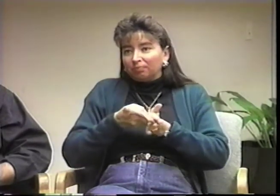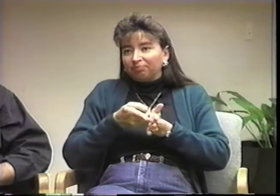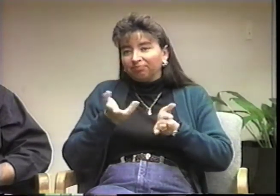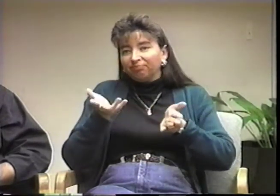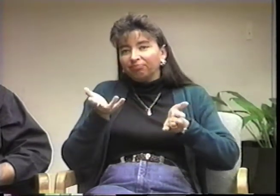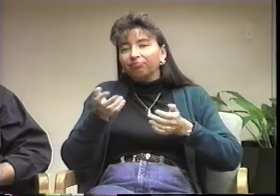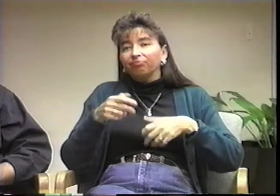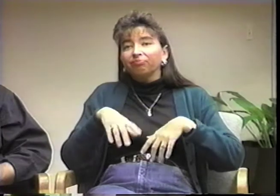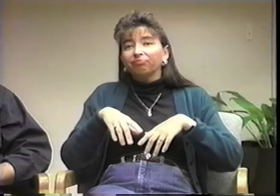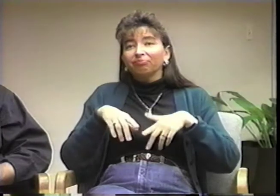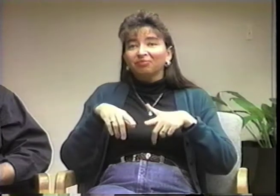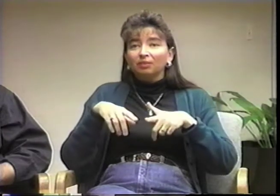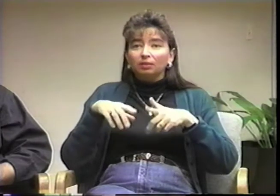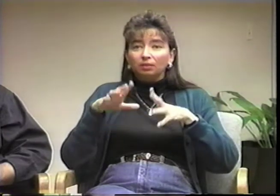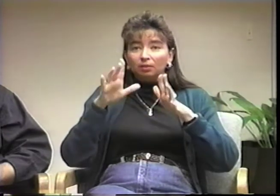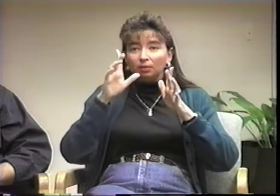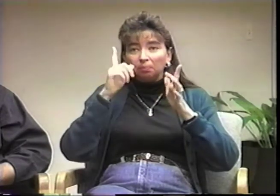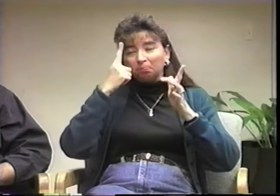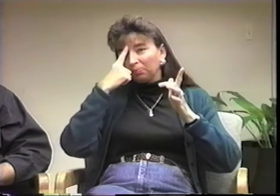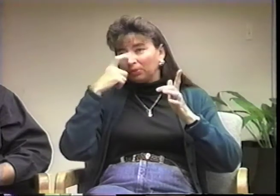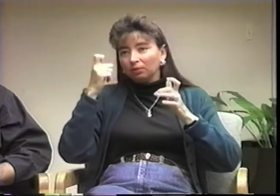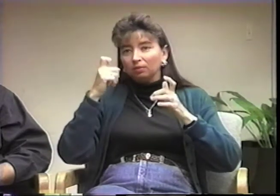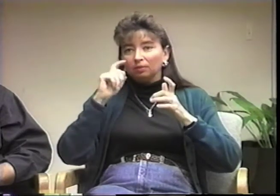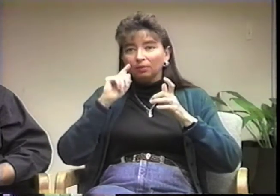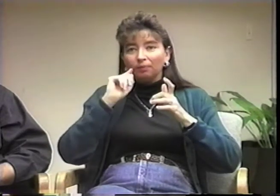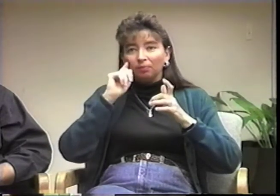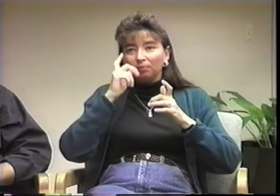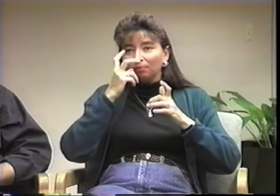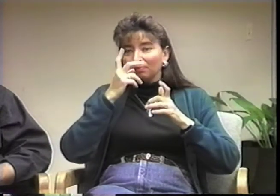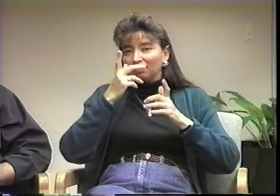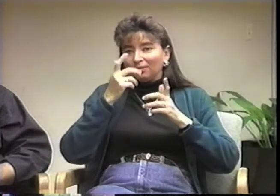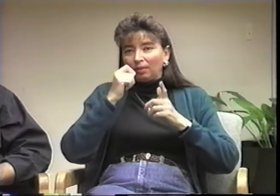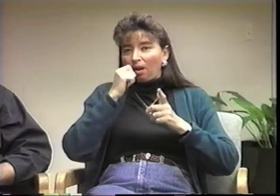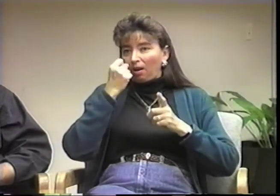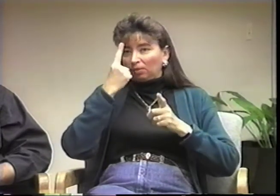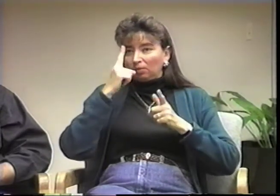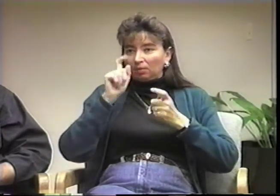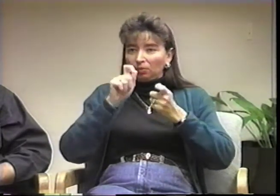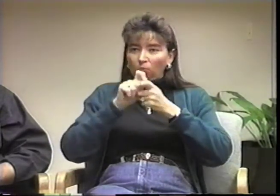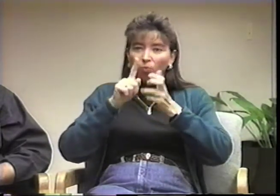They don't understand our needs in regards to a limited field of vision, and signing slower.